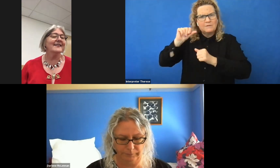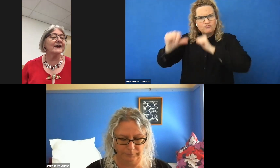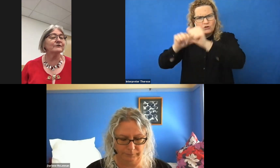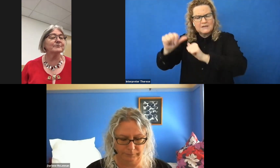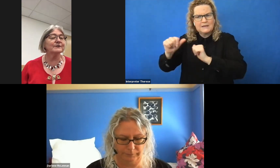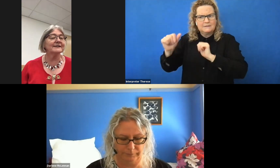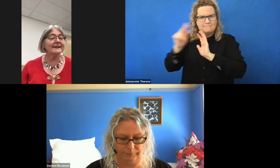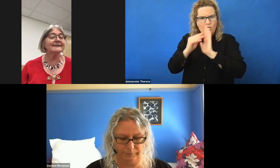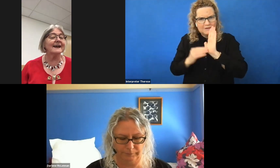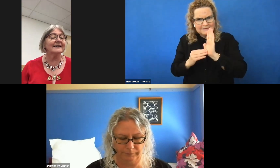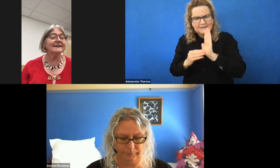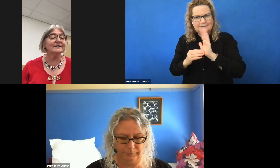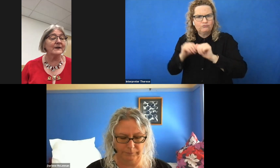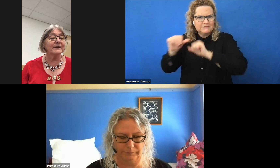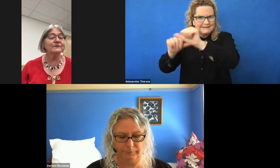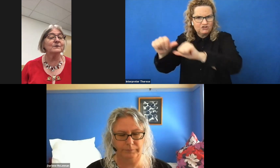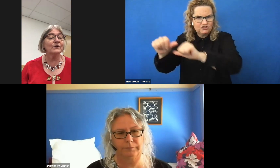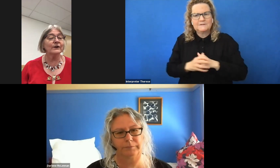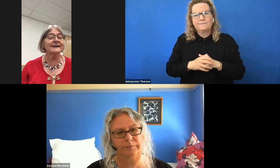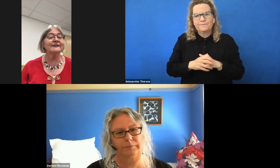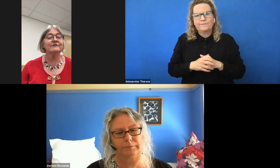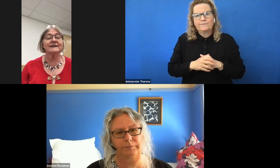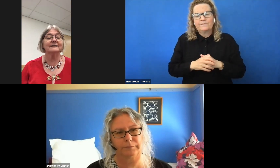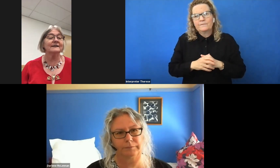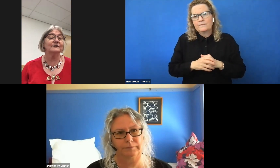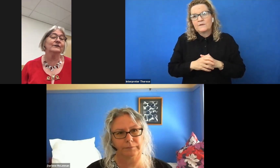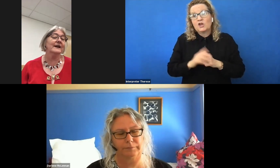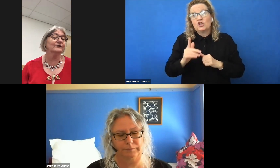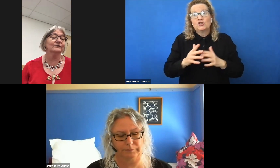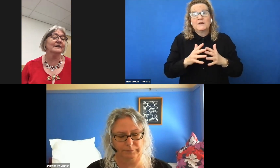The attributes that Darlene is valued for locally transcend her national